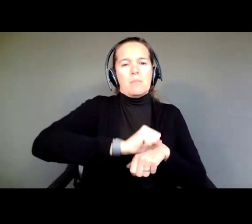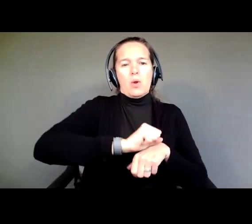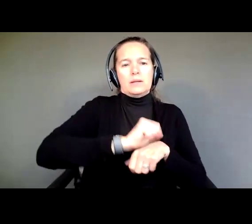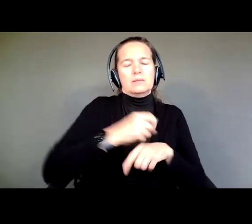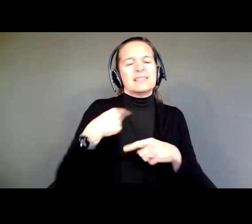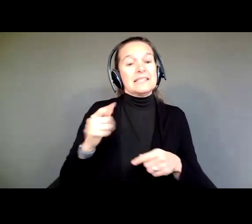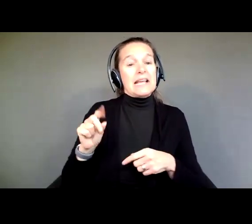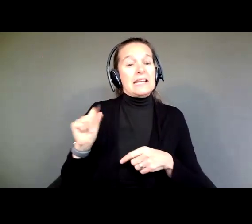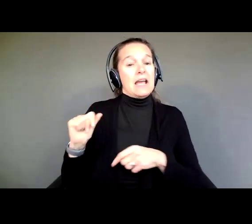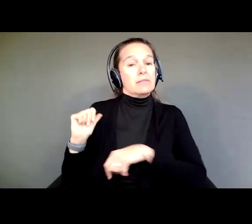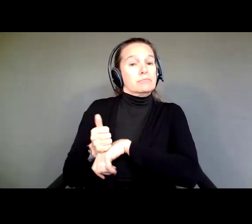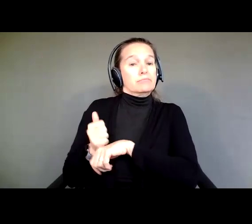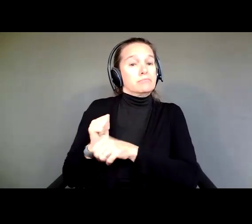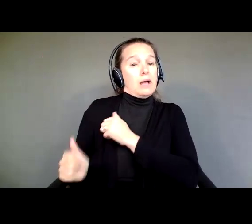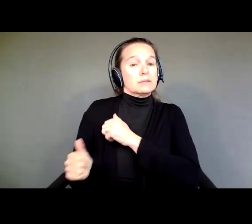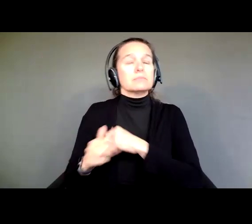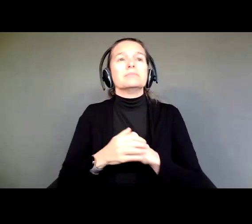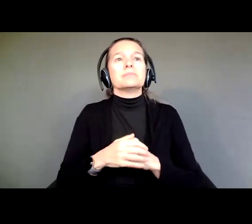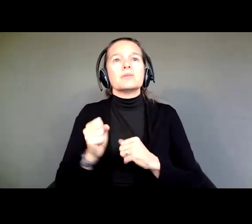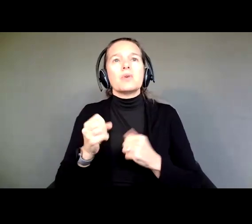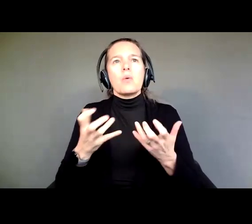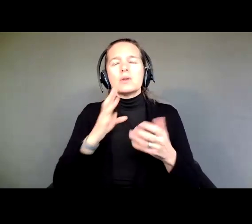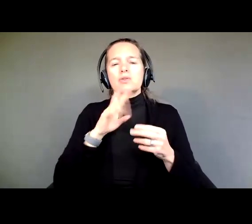What I want to talk to you about is Supported Decision Making.